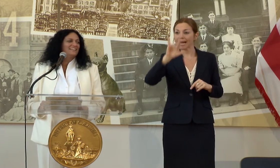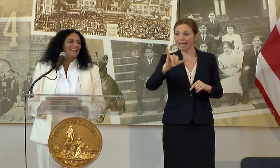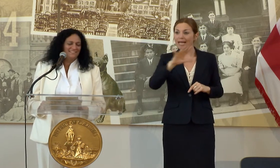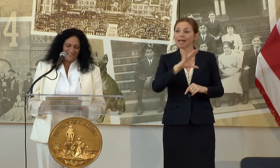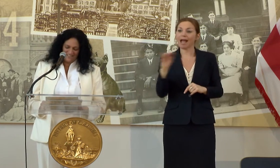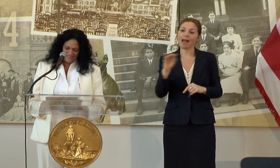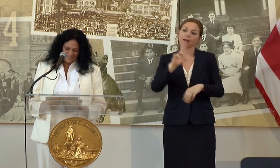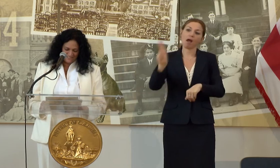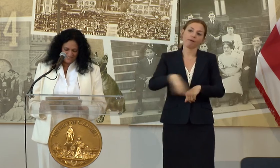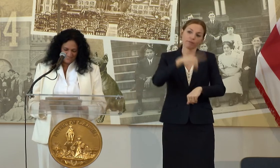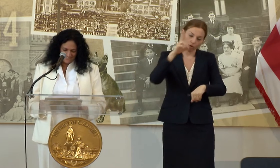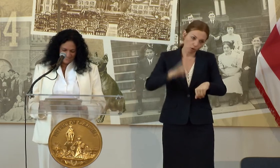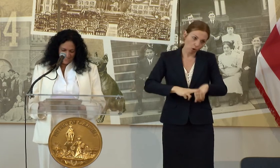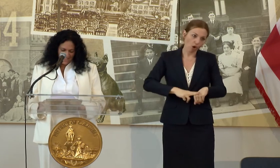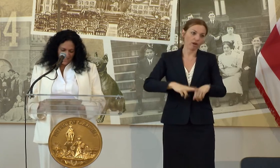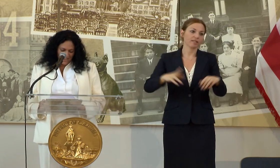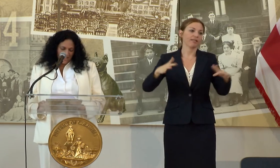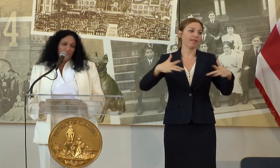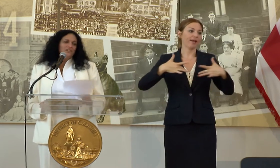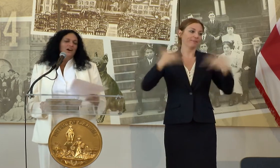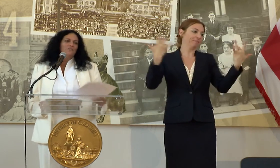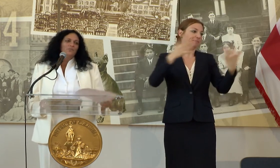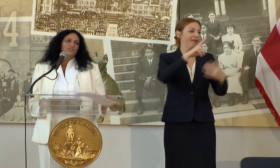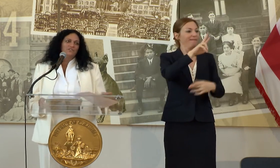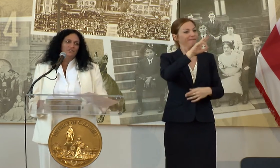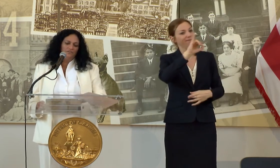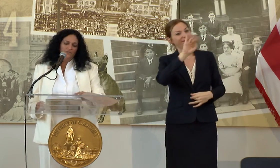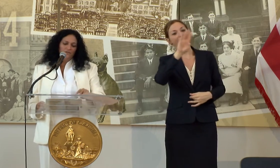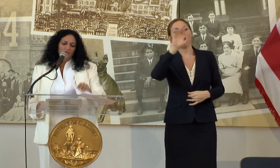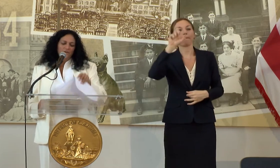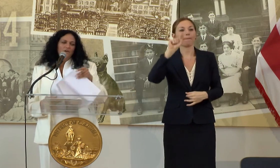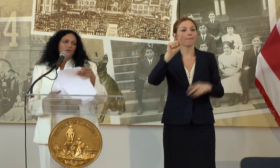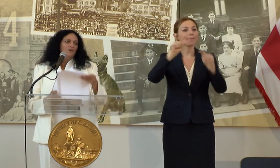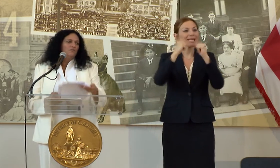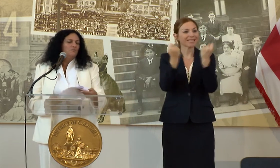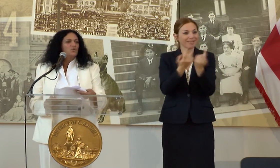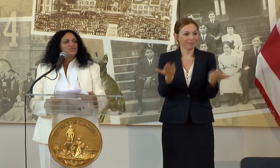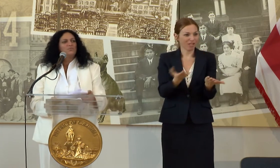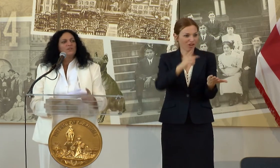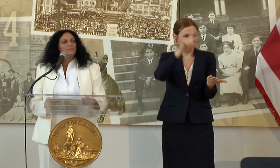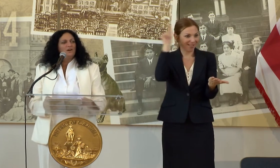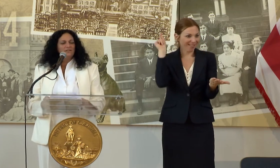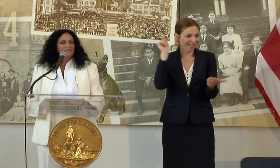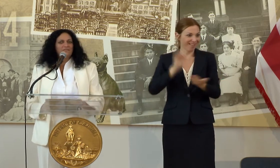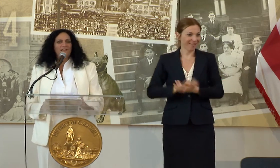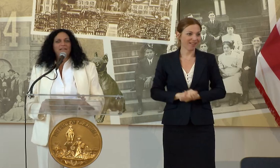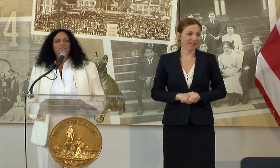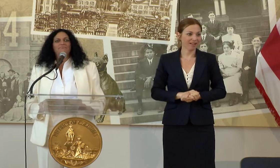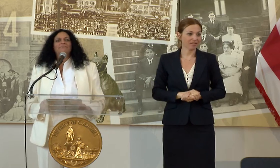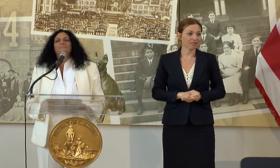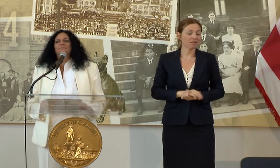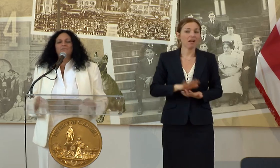GALLAUDET. I COULD NOT HAVE WISHED FOR MORE SUPPORTIVE PARTNERS IF I HAD